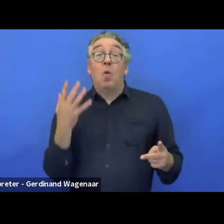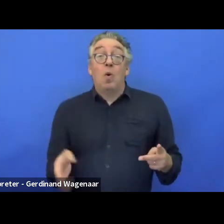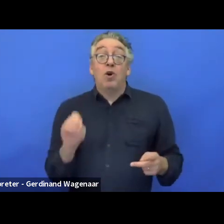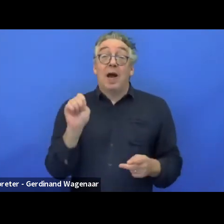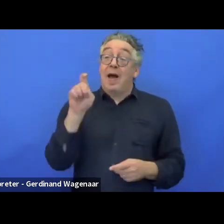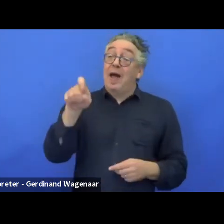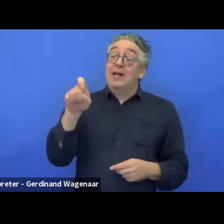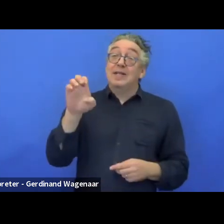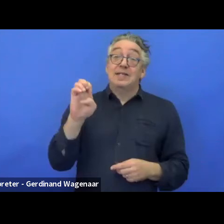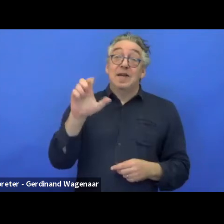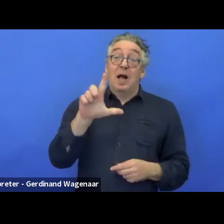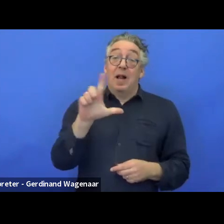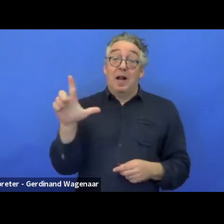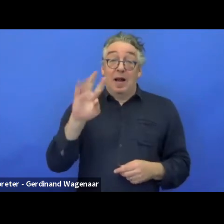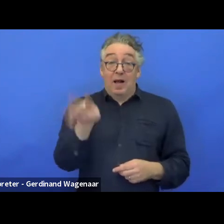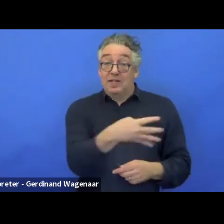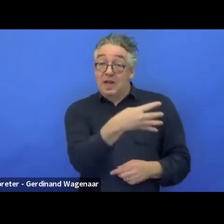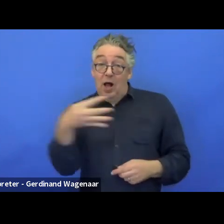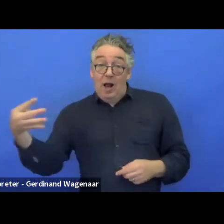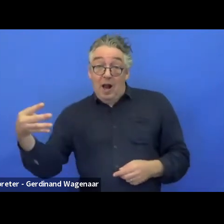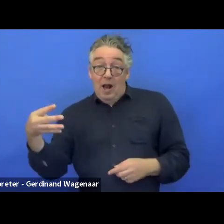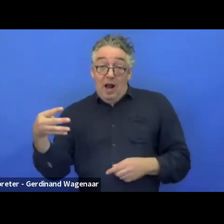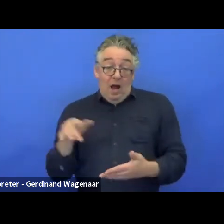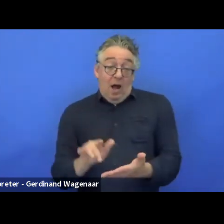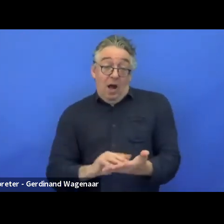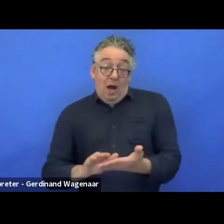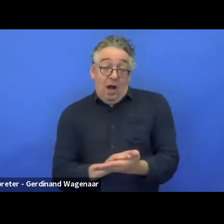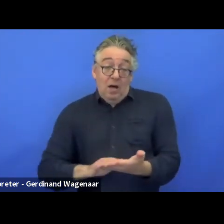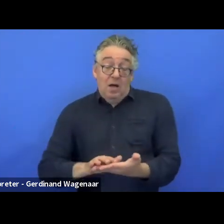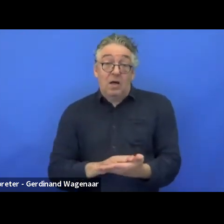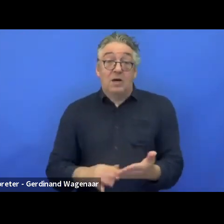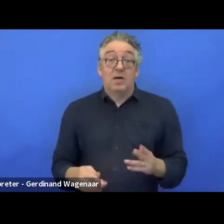They also wanted to understand how blind people understand